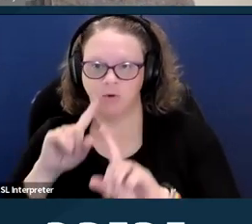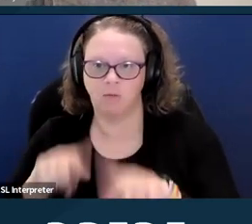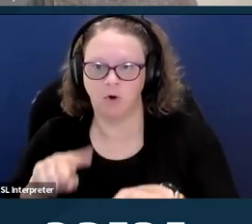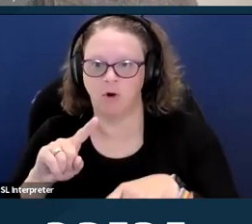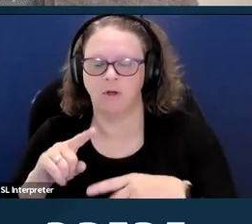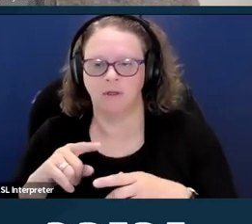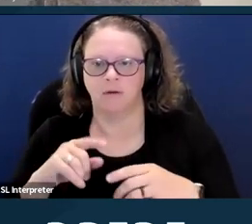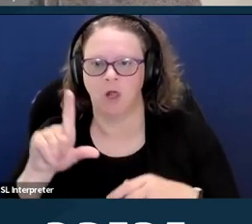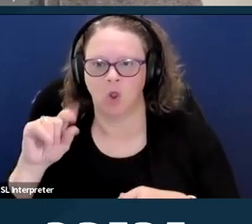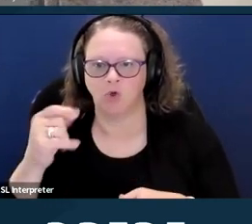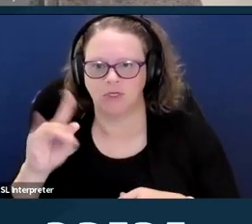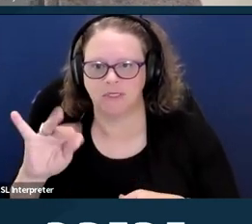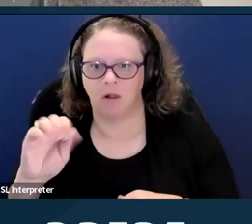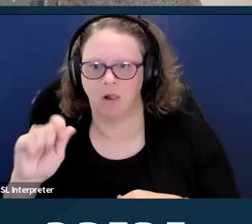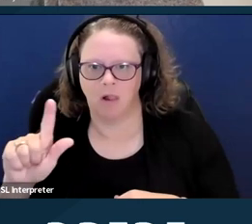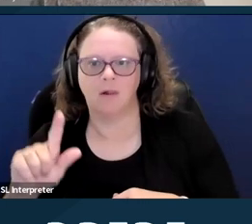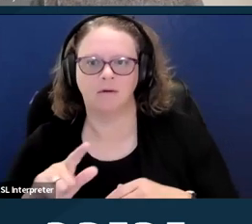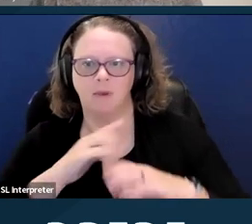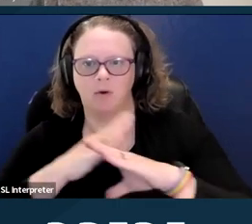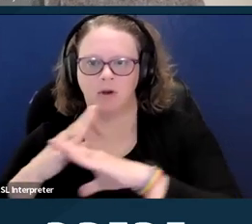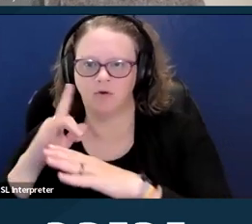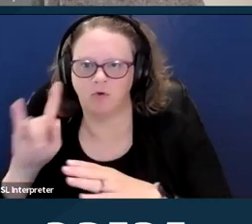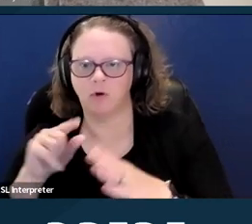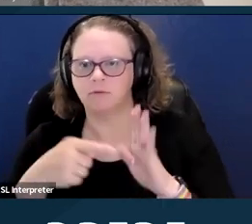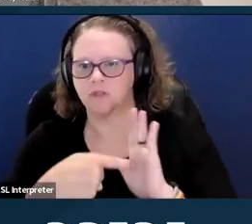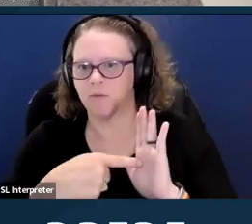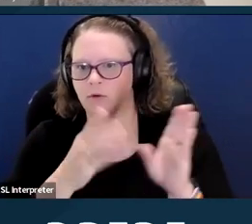to a reproductive healthcare appointment than non-disabled people.